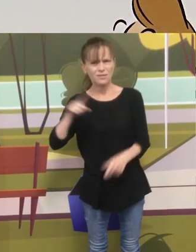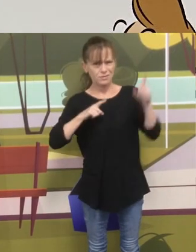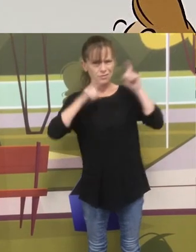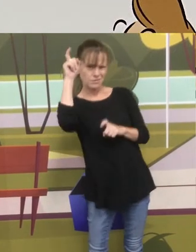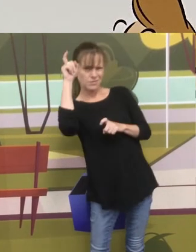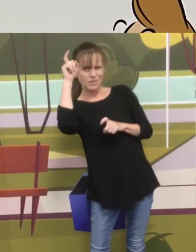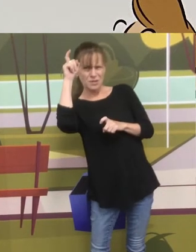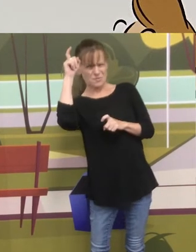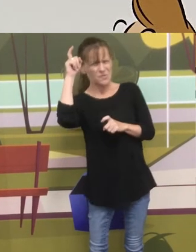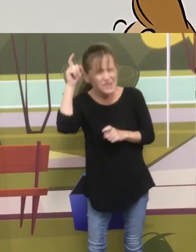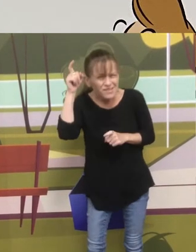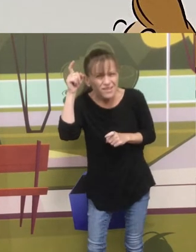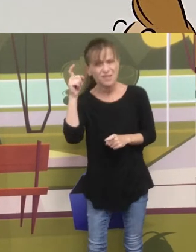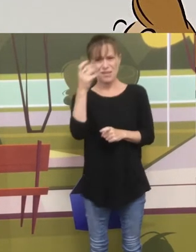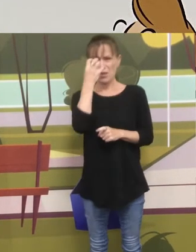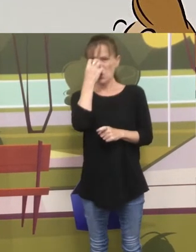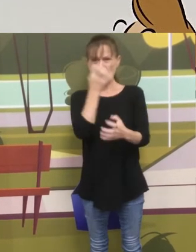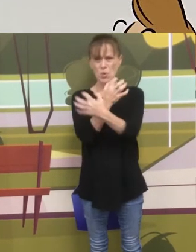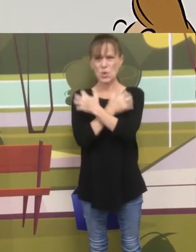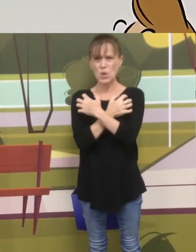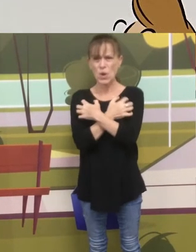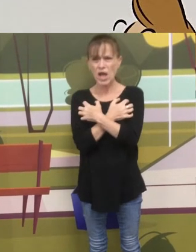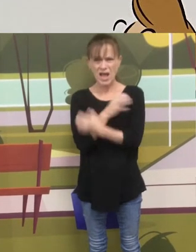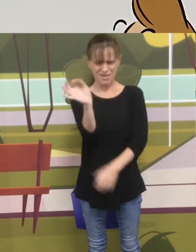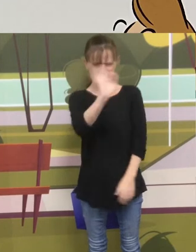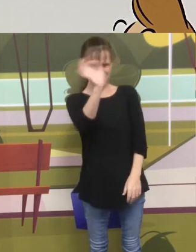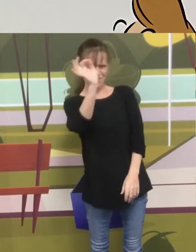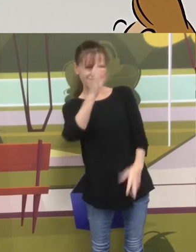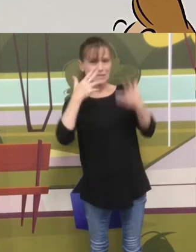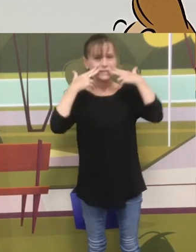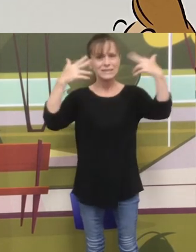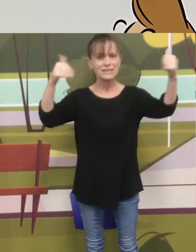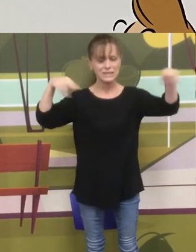Koalas do not sing and dance, they do not wear striped underpants!